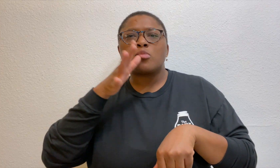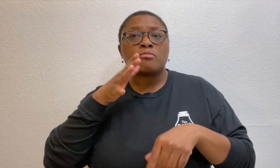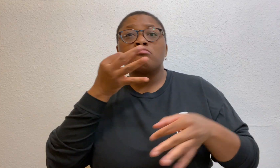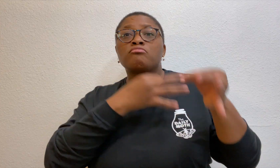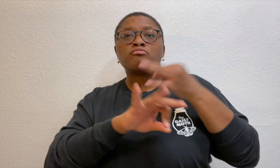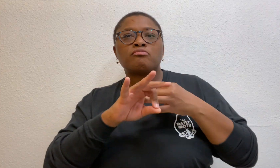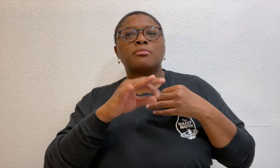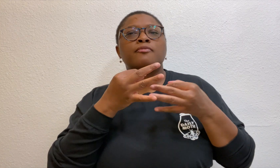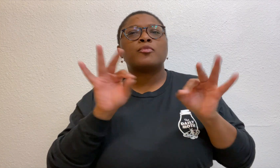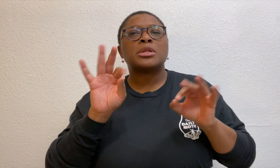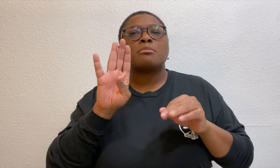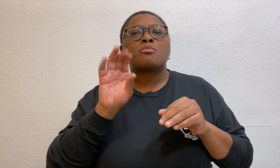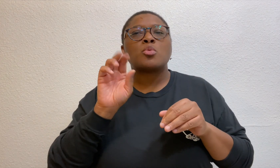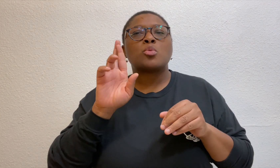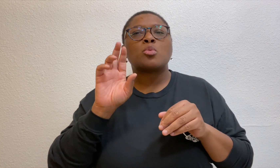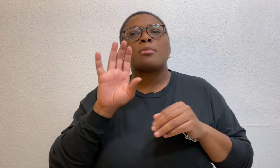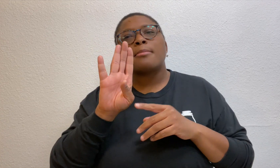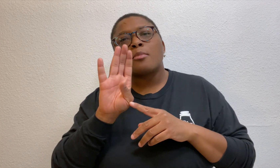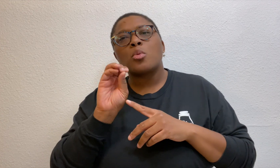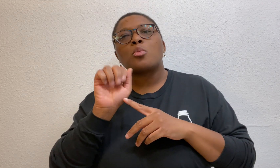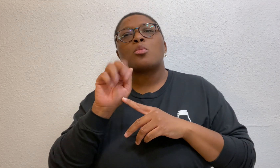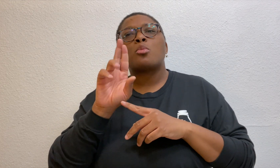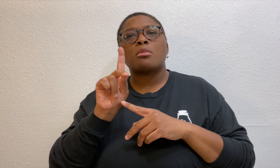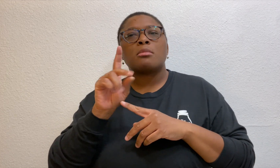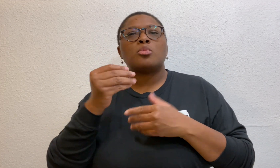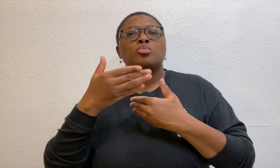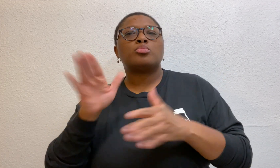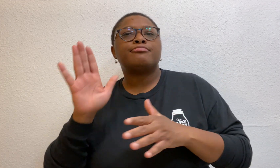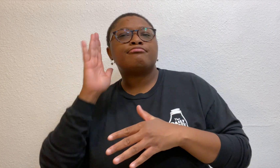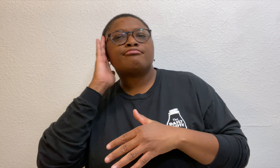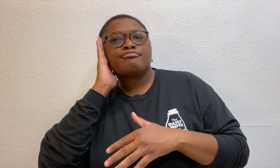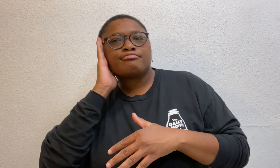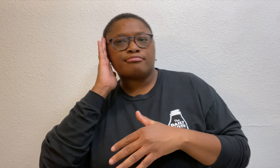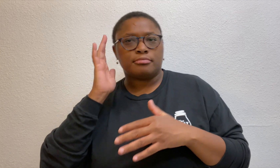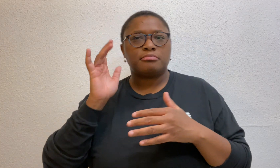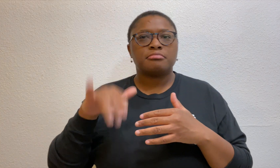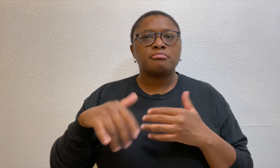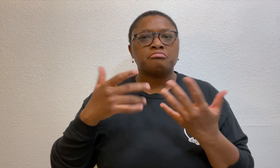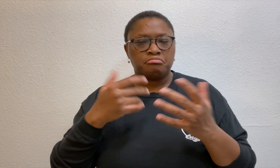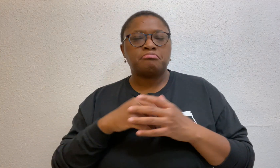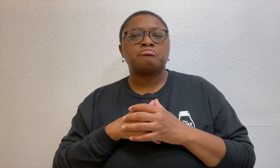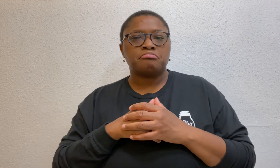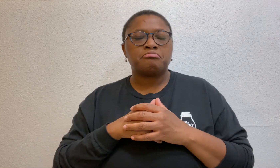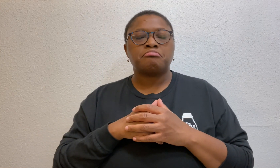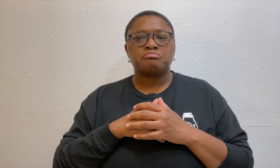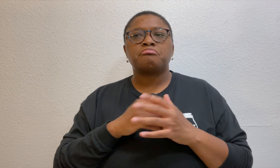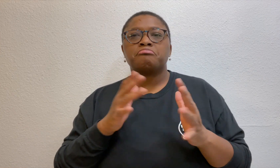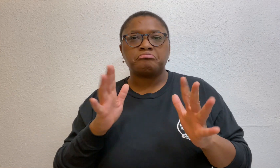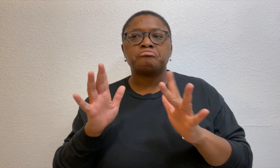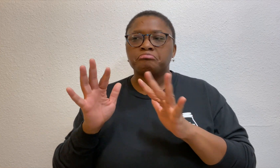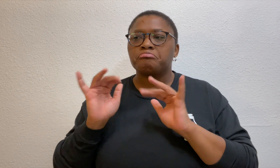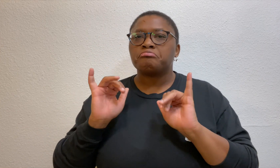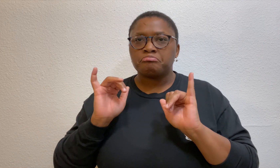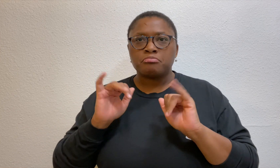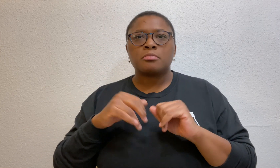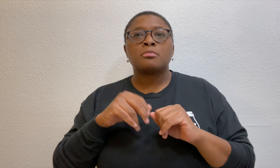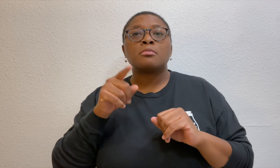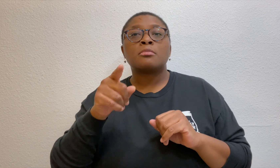exchange for free board and room.